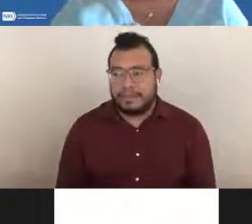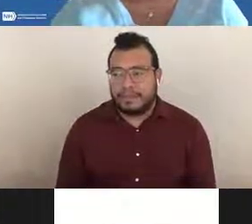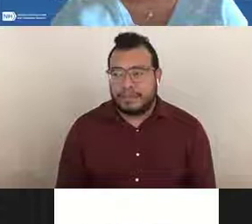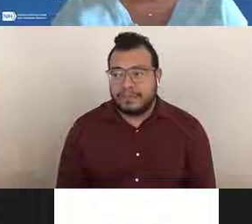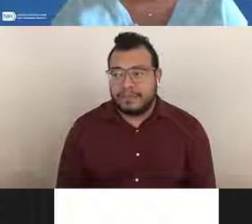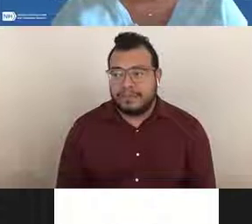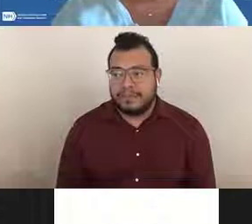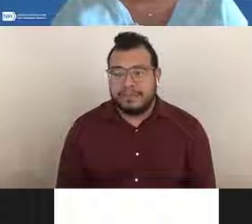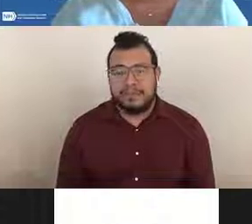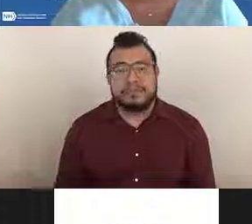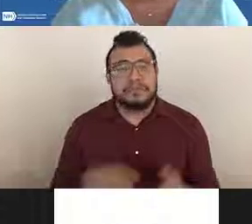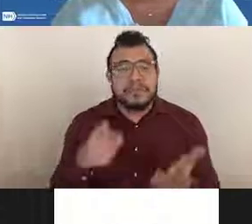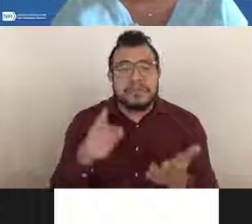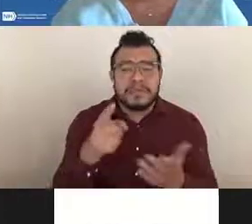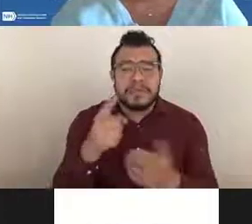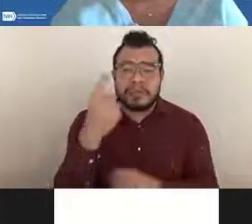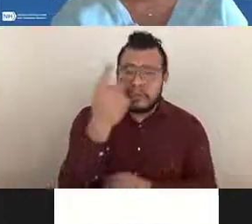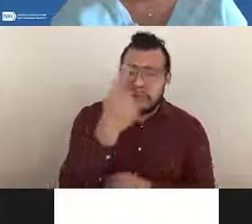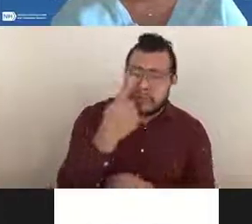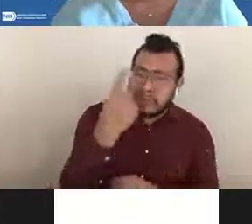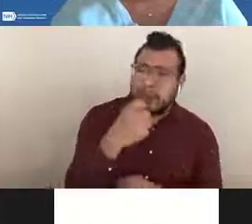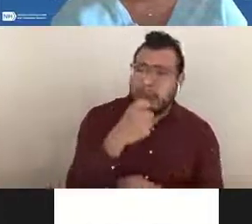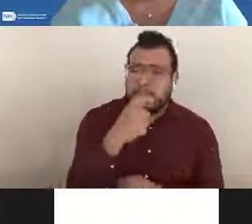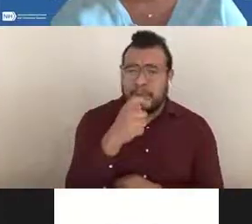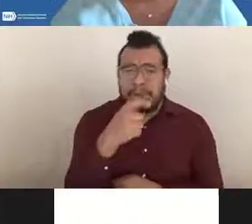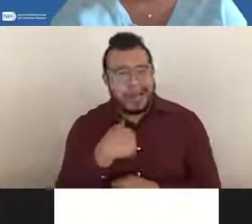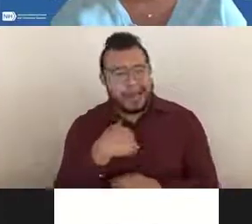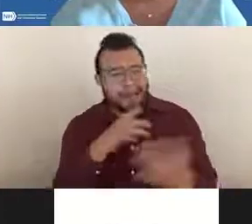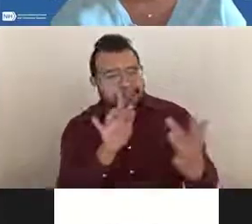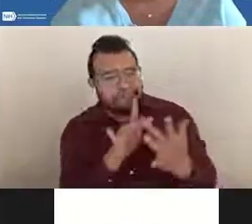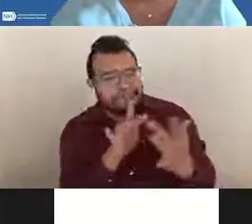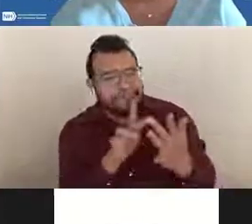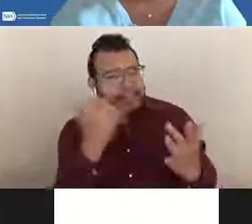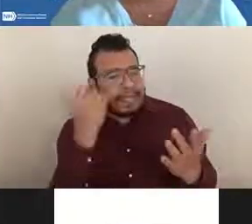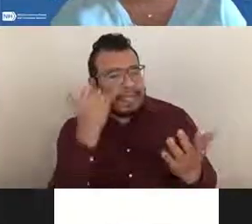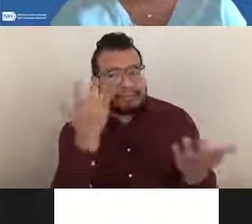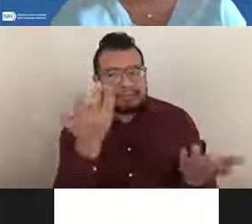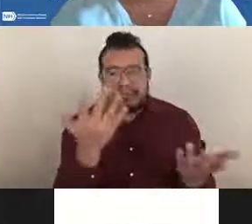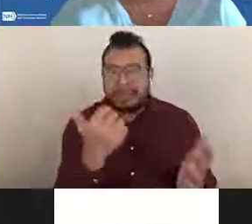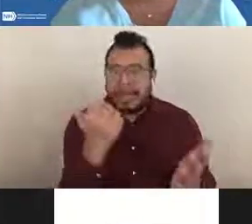ever wondered who do I turn to when I need help or advice from the NIH?